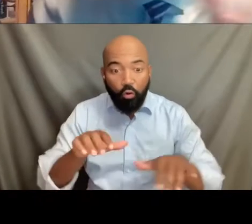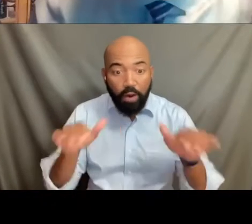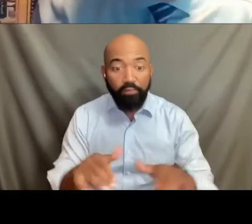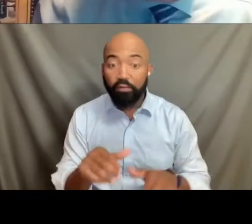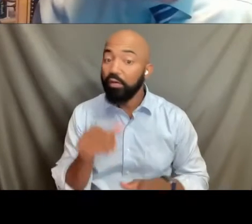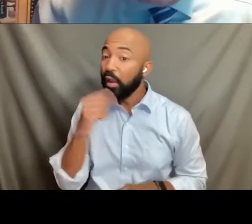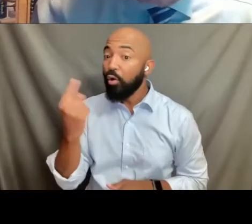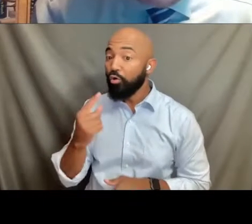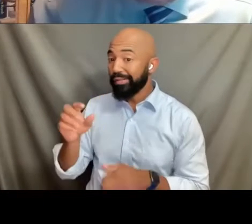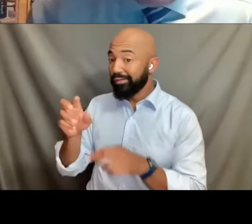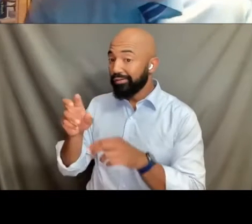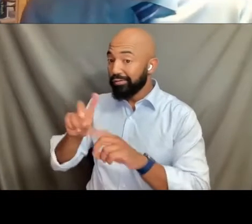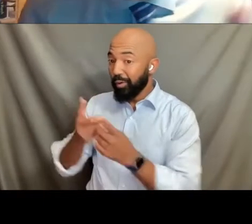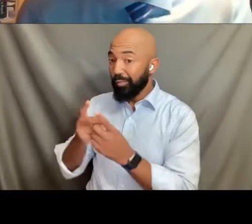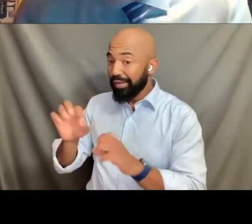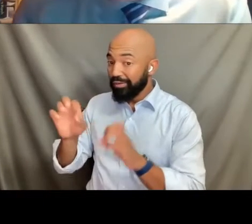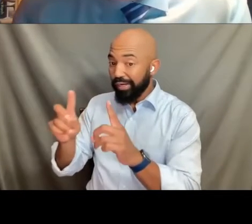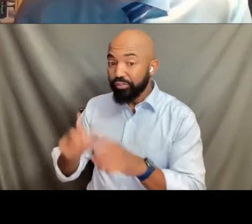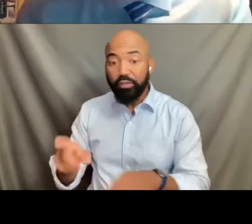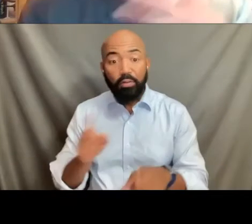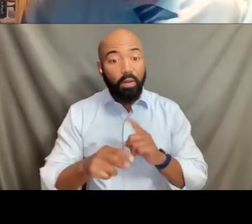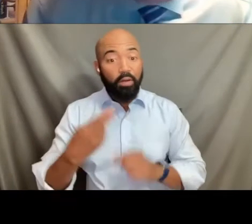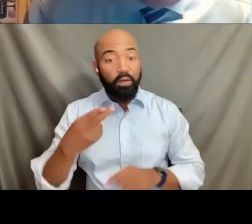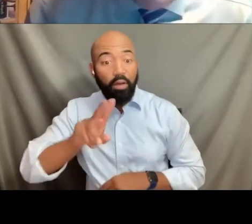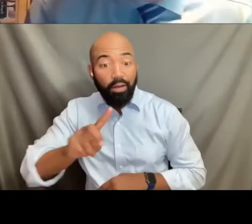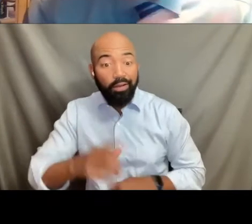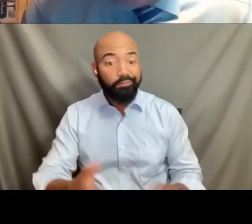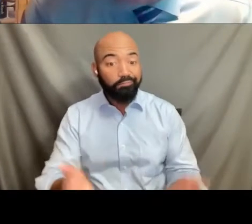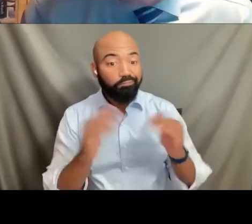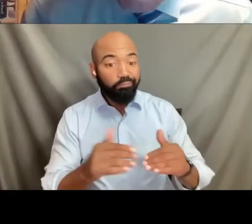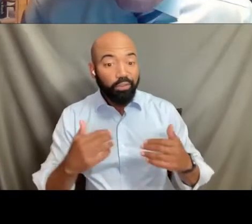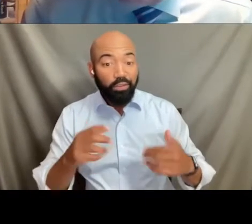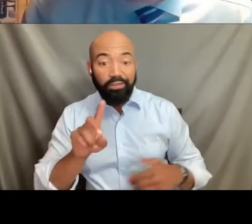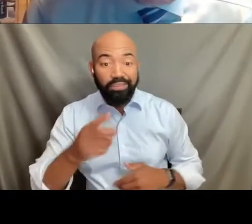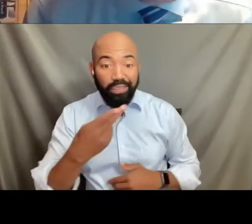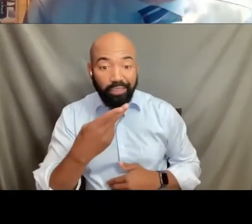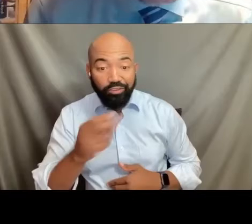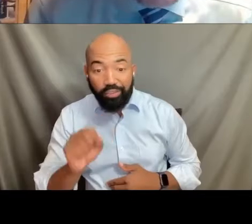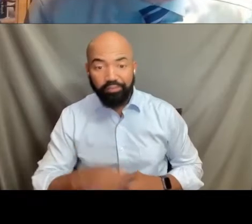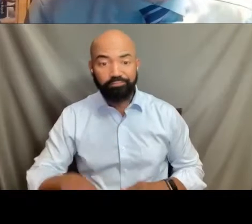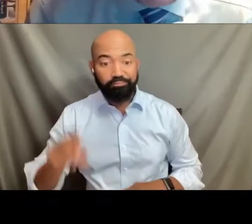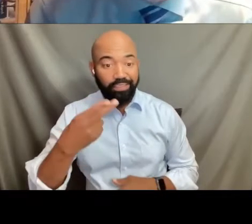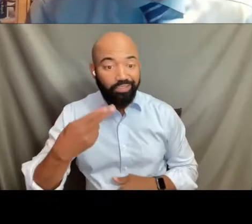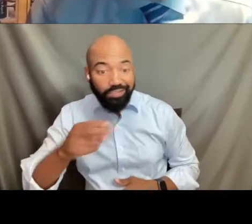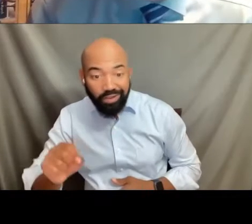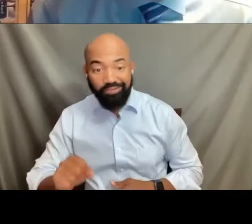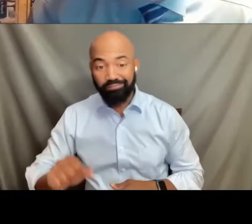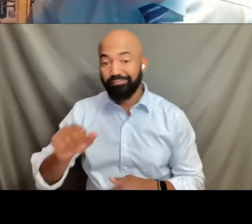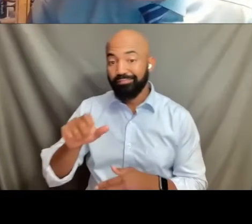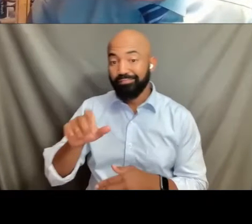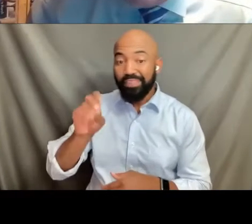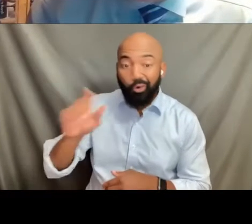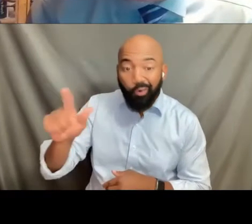and Housing and Urban Development and Health and Human Services and labor, commerce, all our various departments to determine whether or not